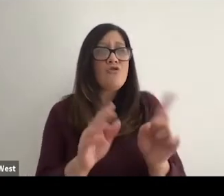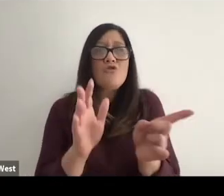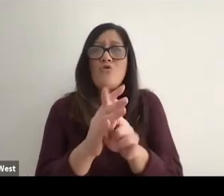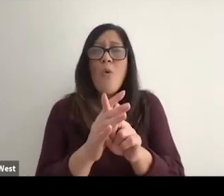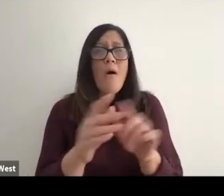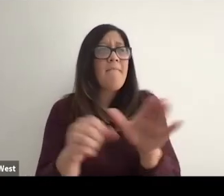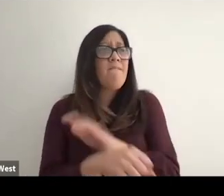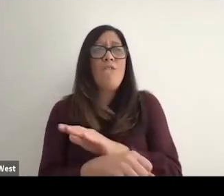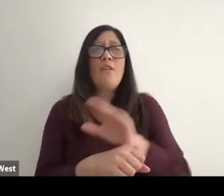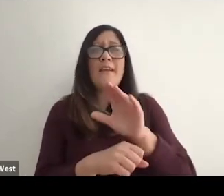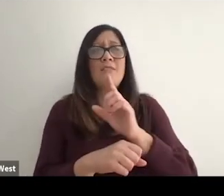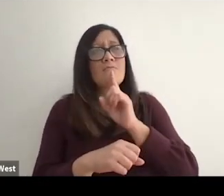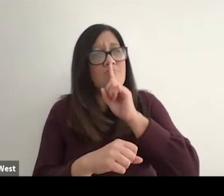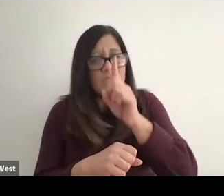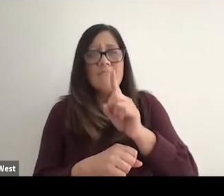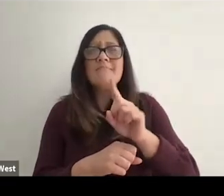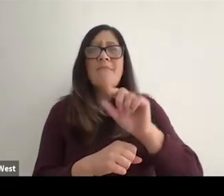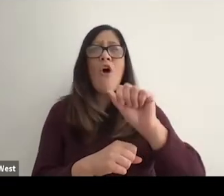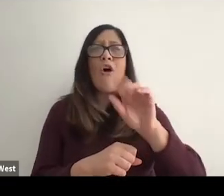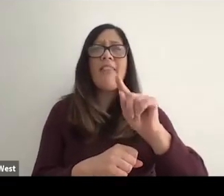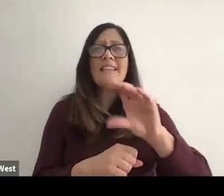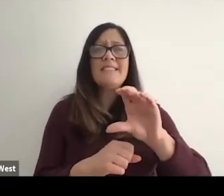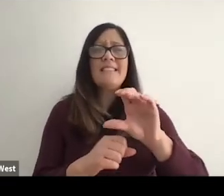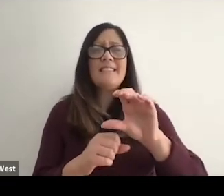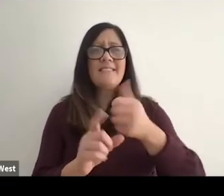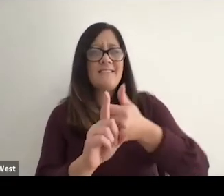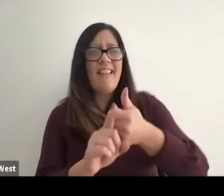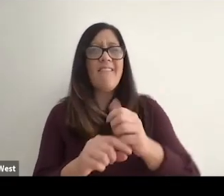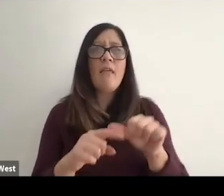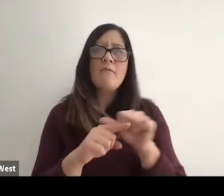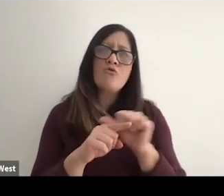and they're doing it at excellence because they've trained and they practice, and they've rehearsed,